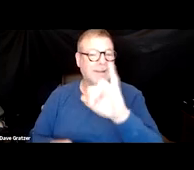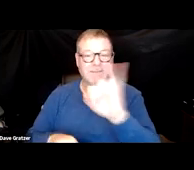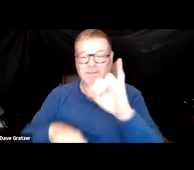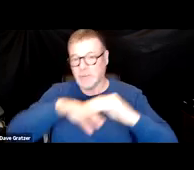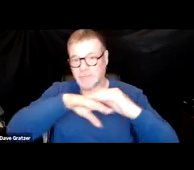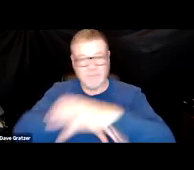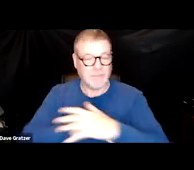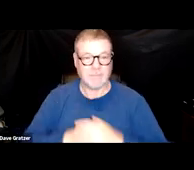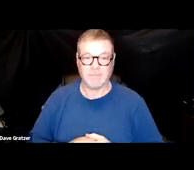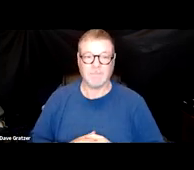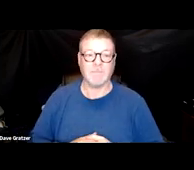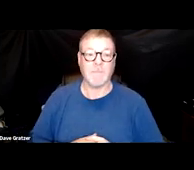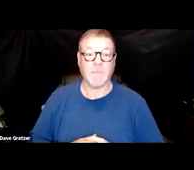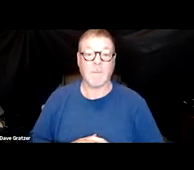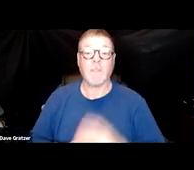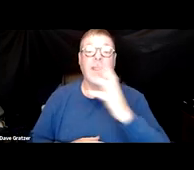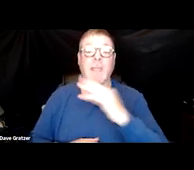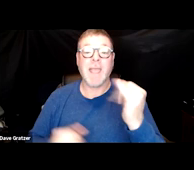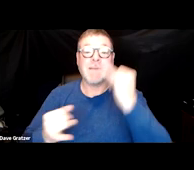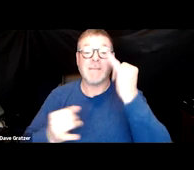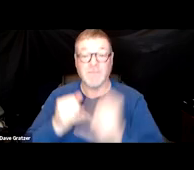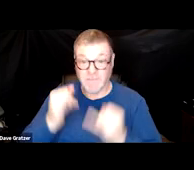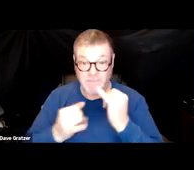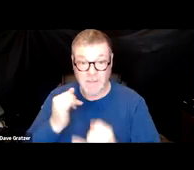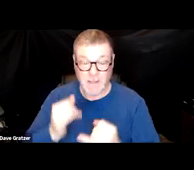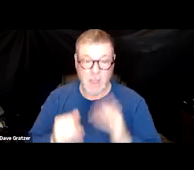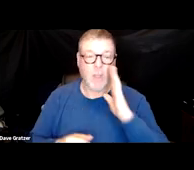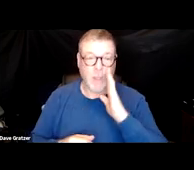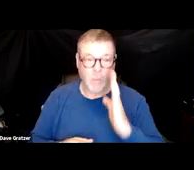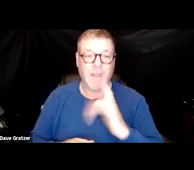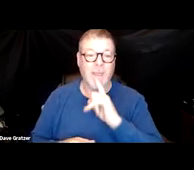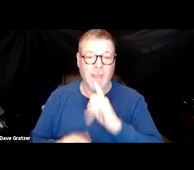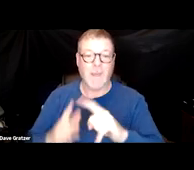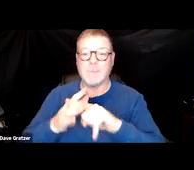And finally, mitochondria. They will actually begin to not look like